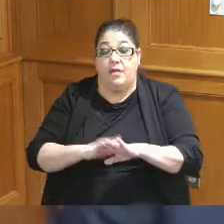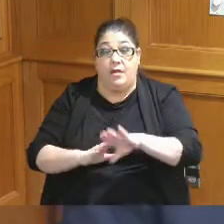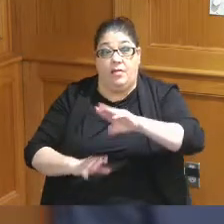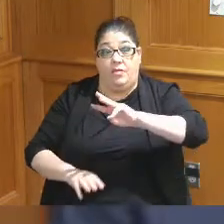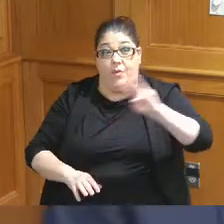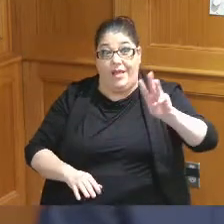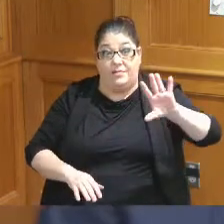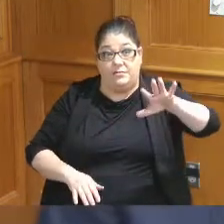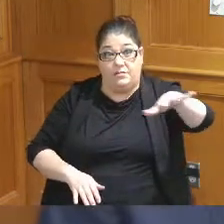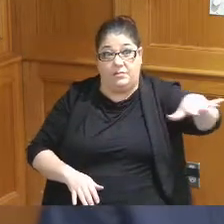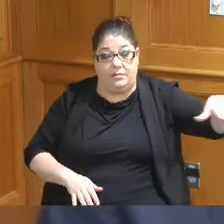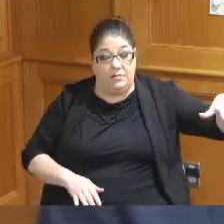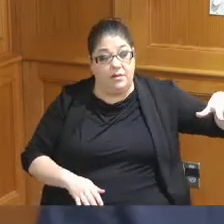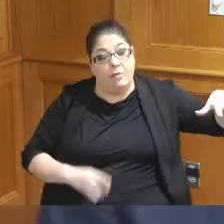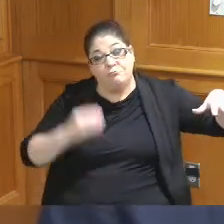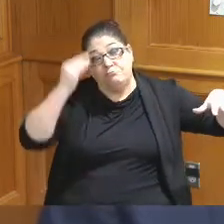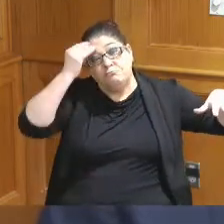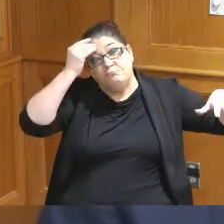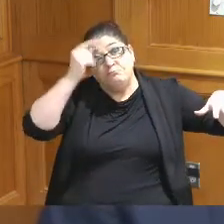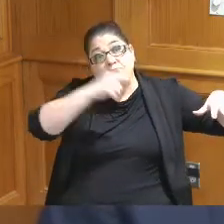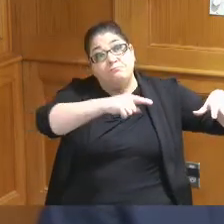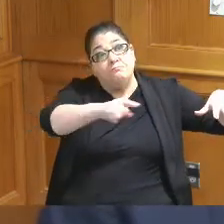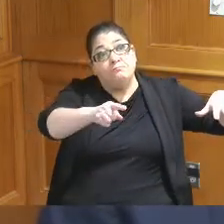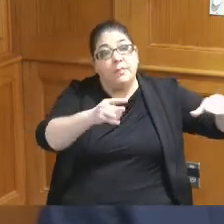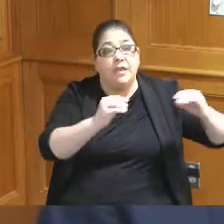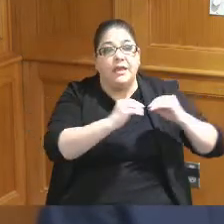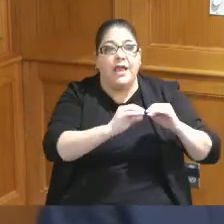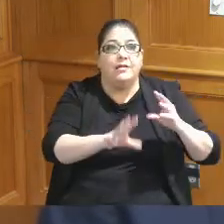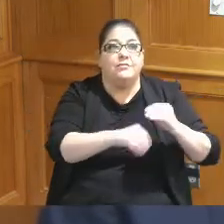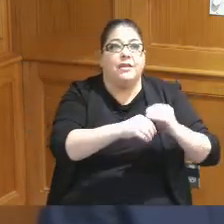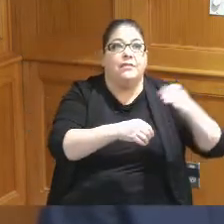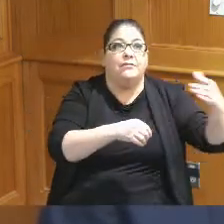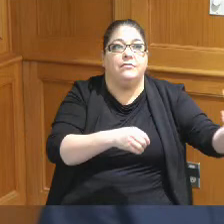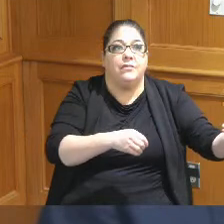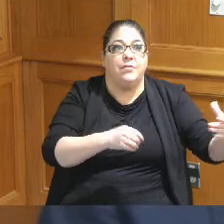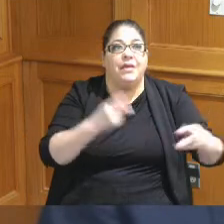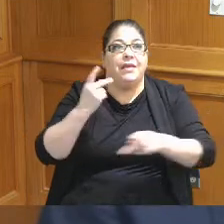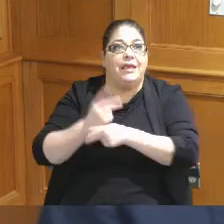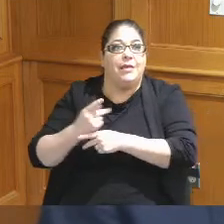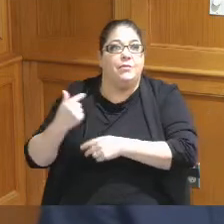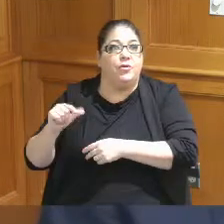allows us to think about the expansion differently and maybe keep the green space that is sellable